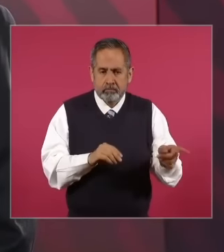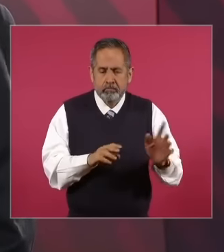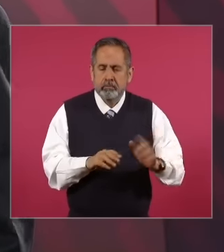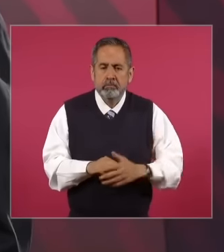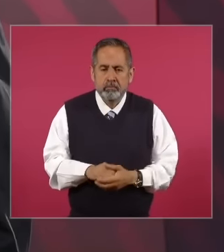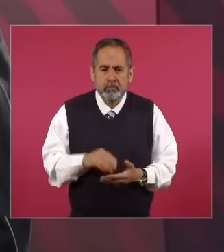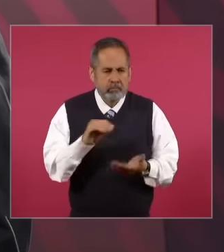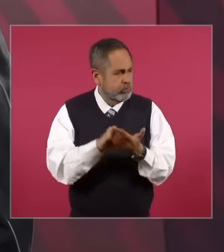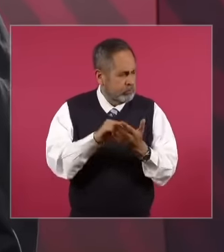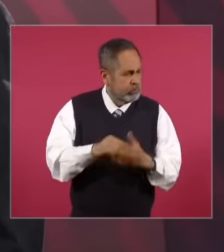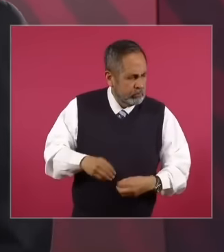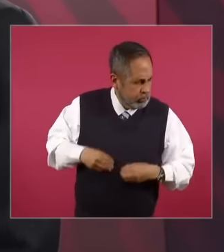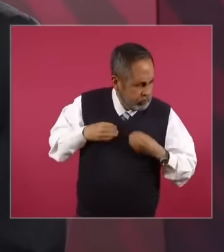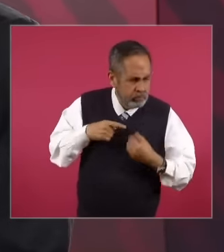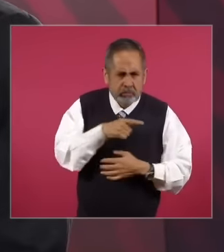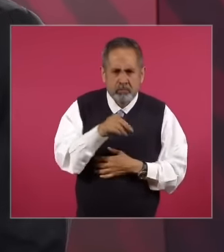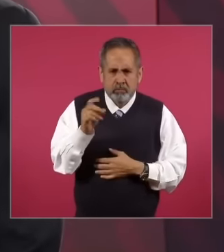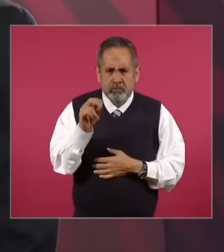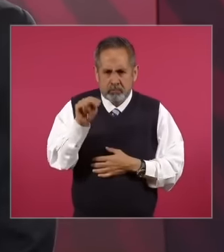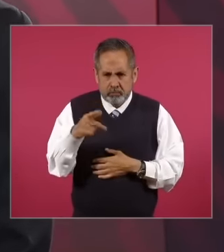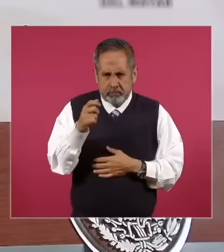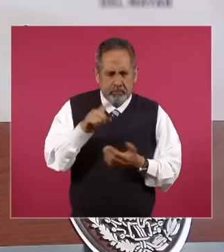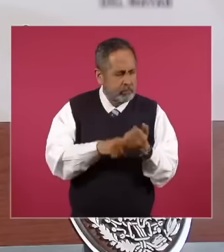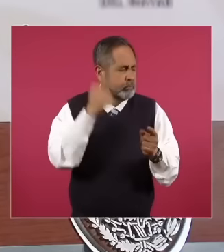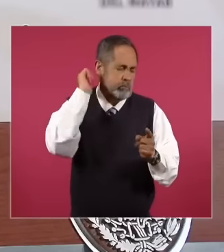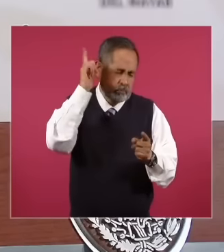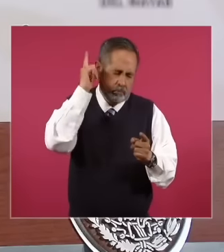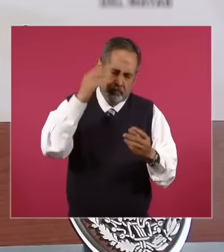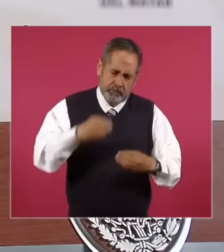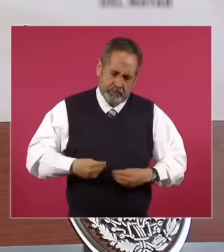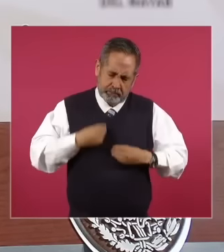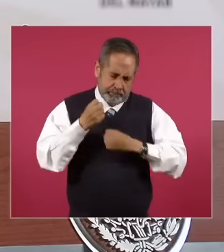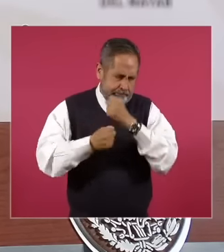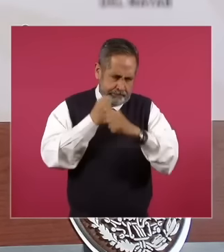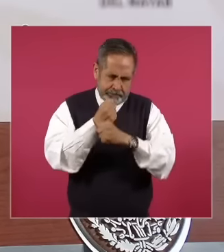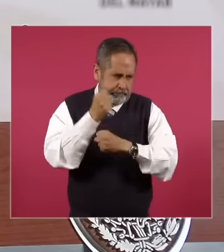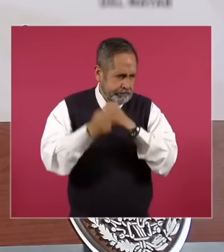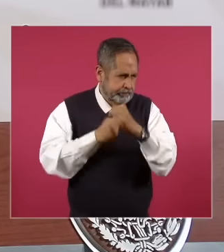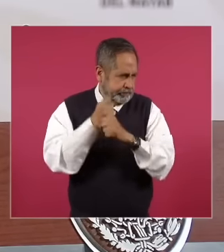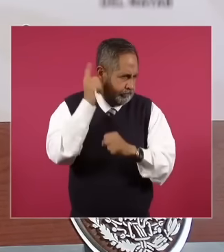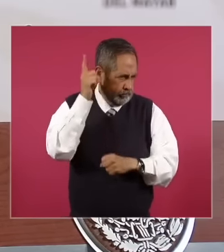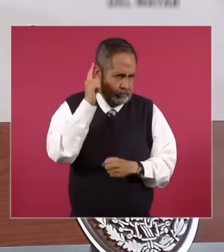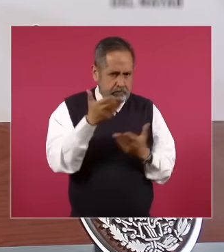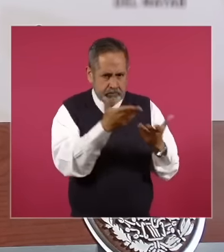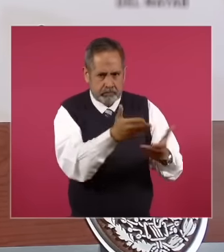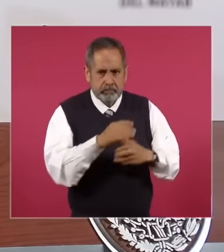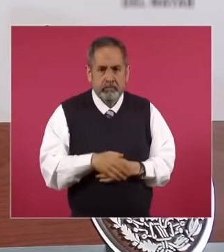Don Genaro is still alive and I wish him to continue living longer from the threats of